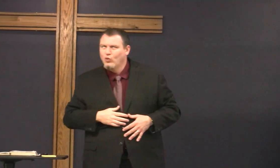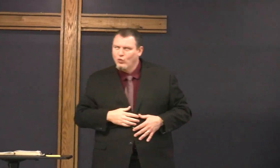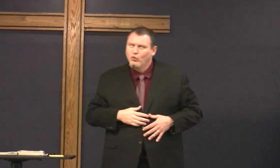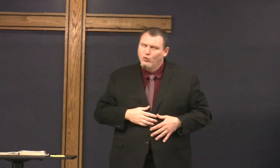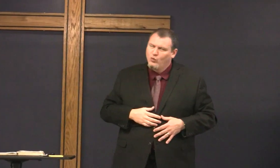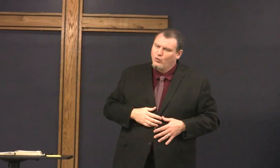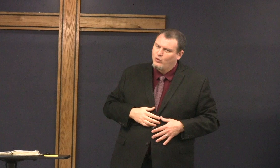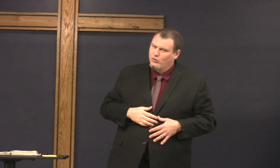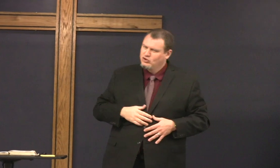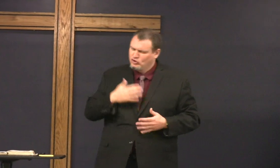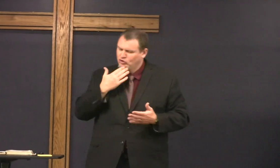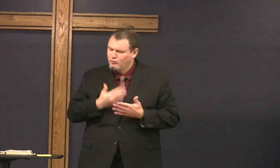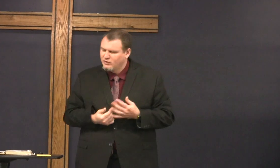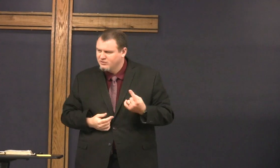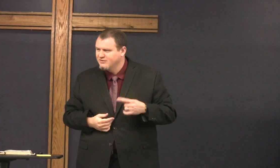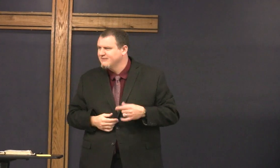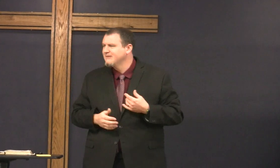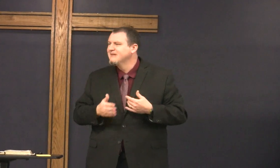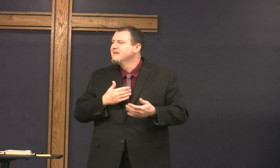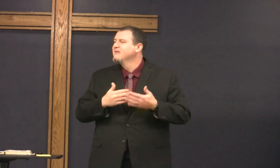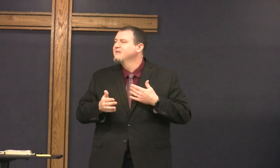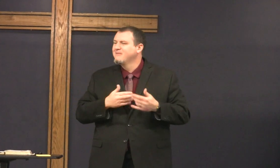qbf it's a good restaurant